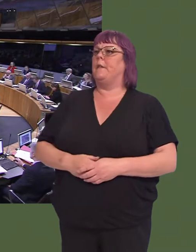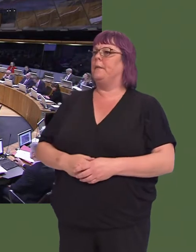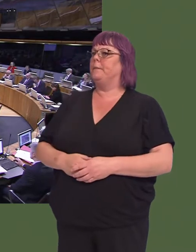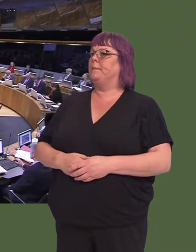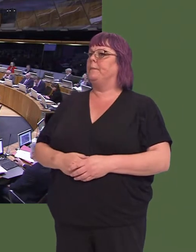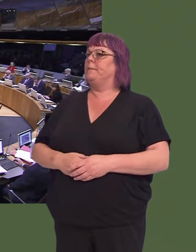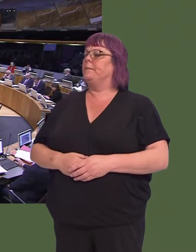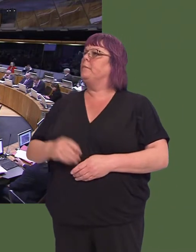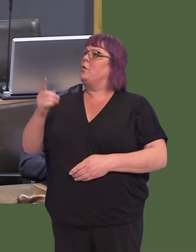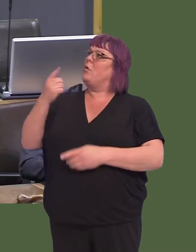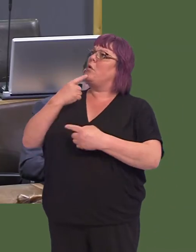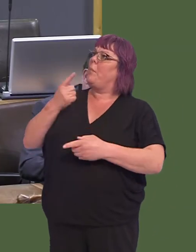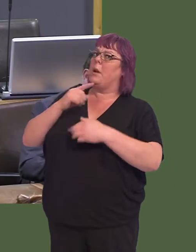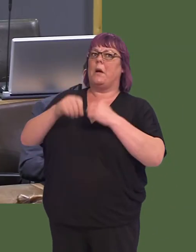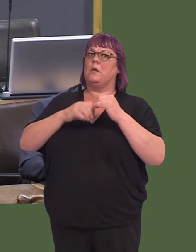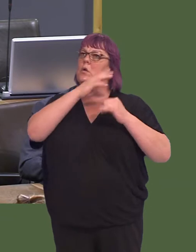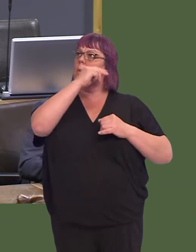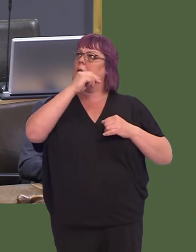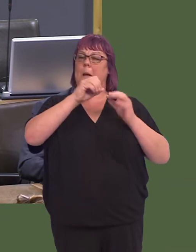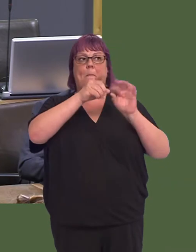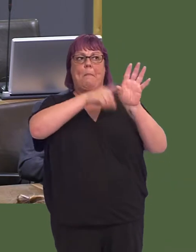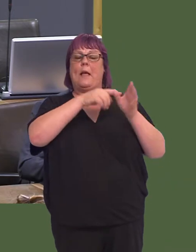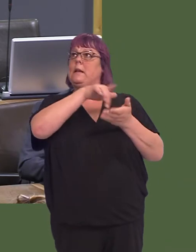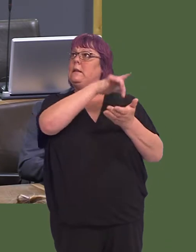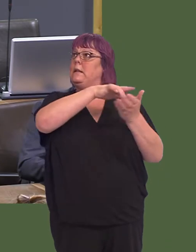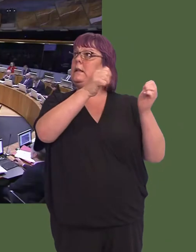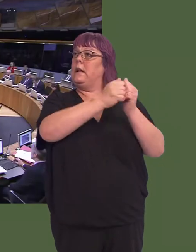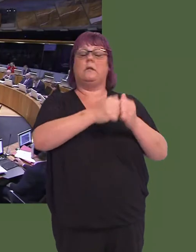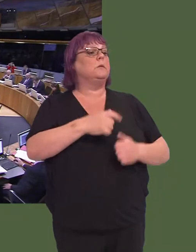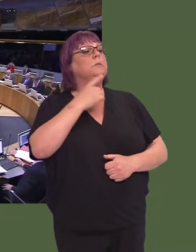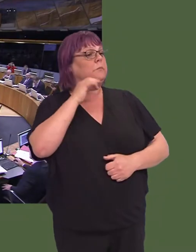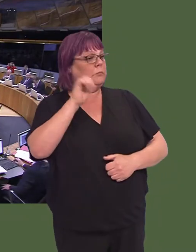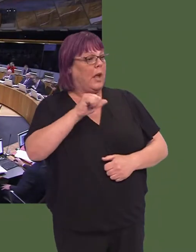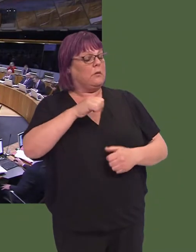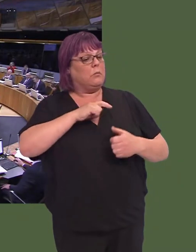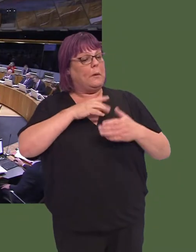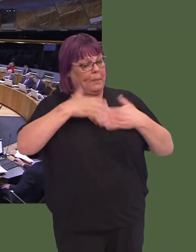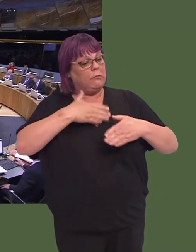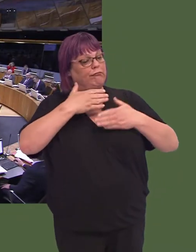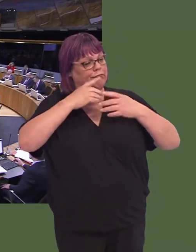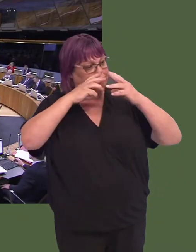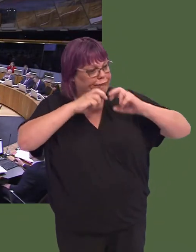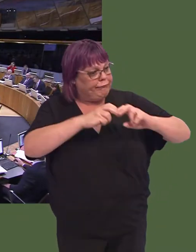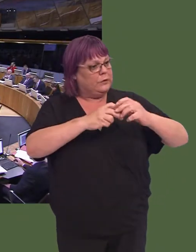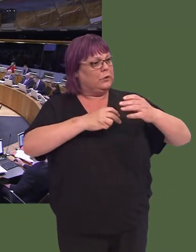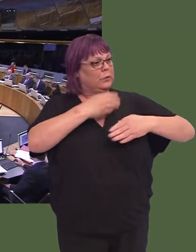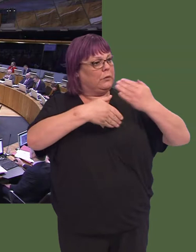Will the First Minister provide an update on the Swansea Bay city region deal? OAQ52203 Carwyn Jones AM: Yes. Progress continues to be made towards the next stage of delivery and to unlock UK Government